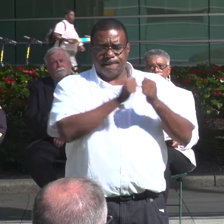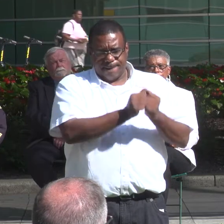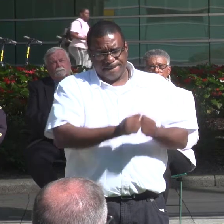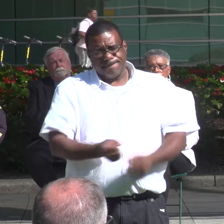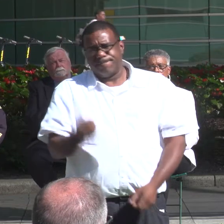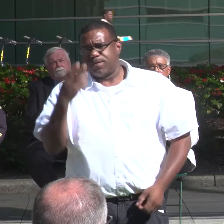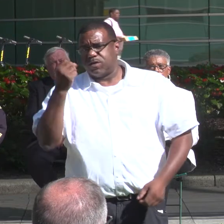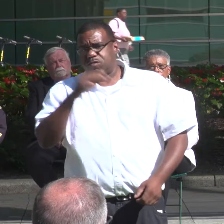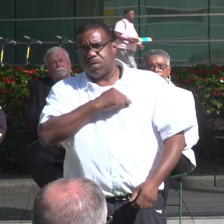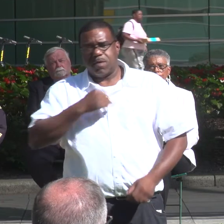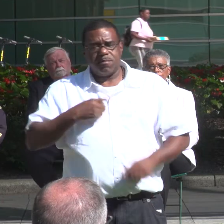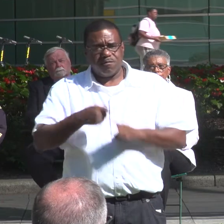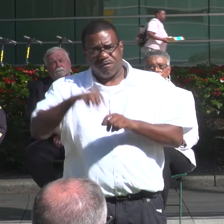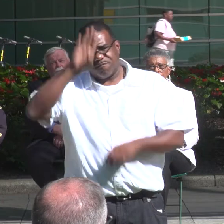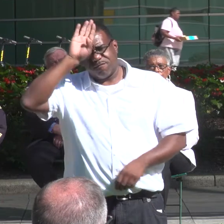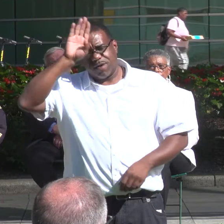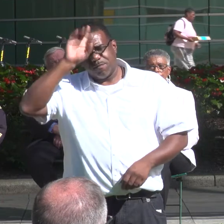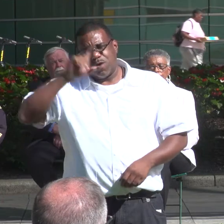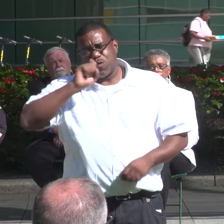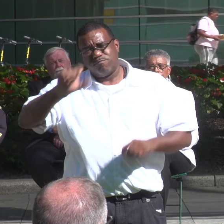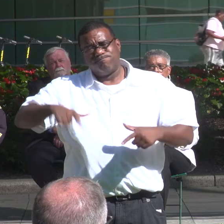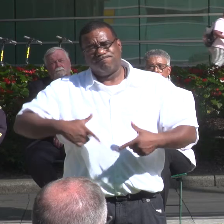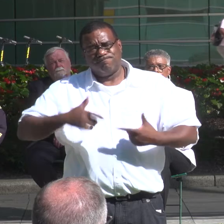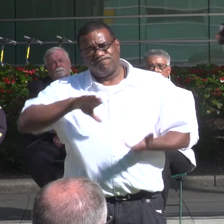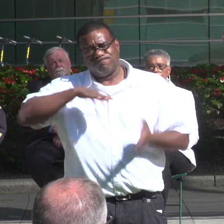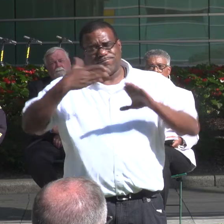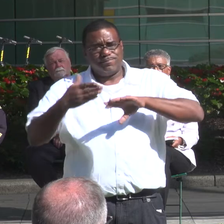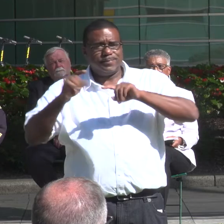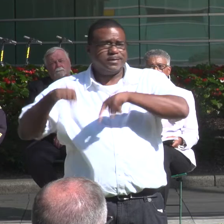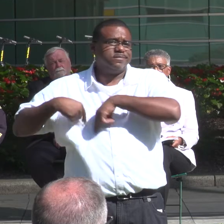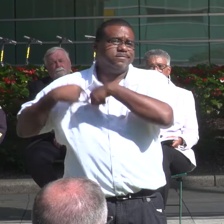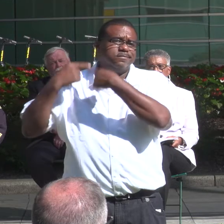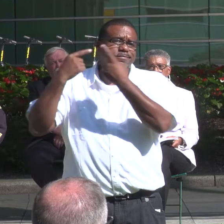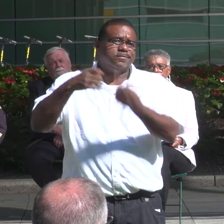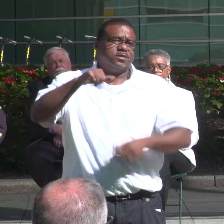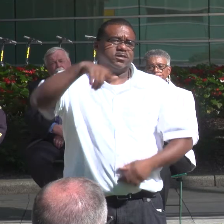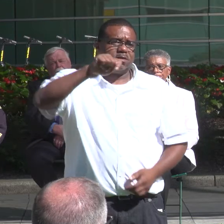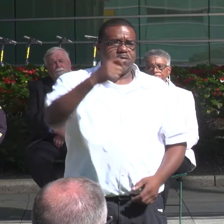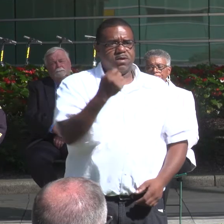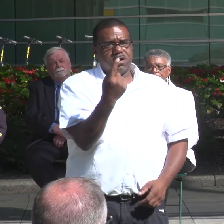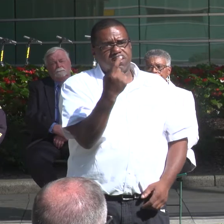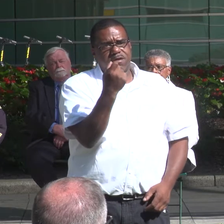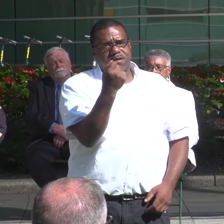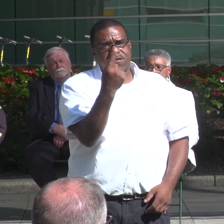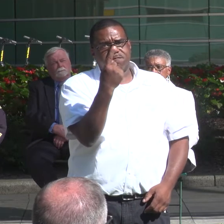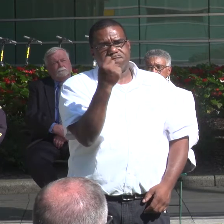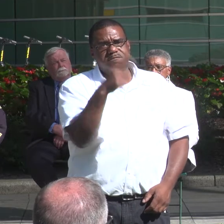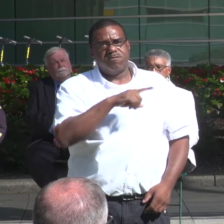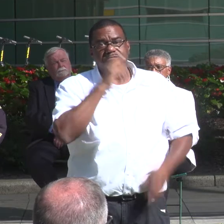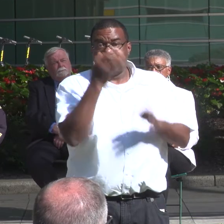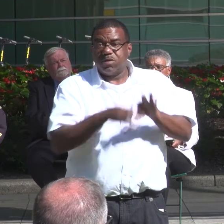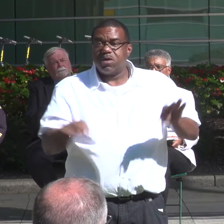MEMBERS OF THE DETROIT FIRE DEPARTMENT WHO HAVE LOST THEIR LIVES SINCE 9/11 IT'S IMPORTAT